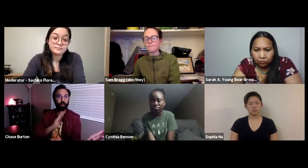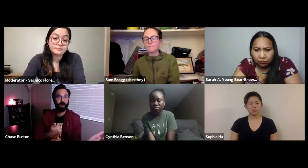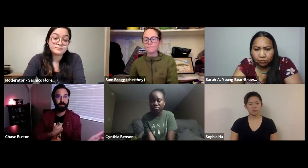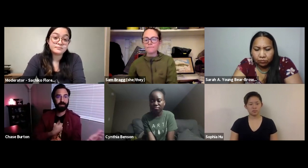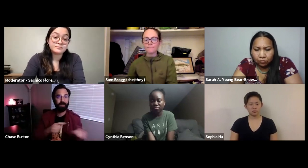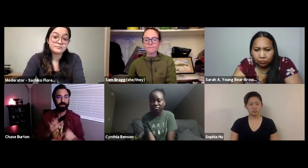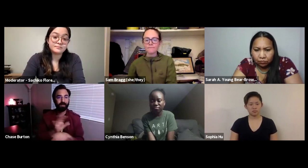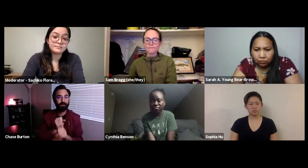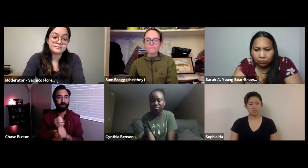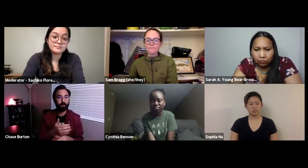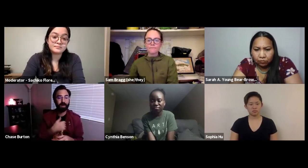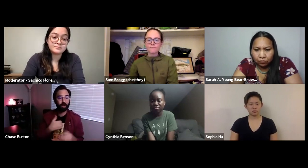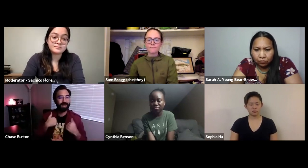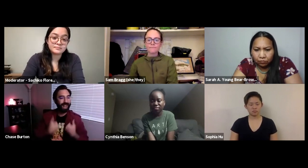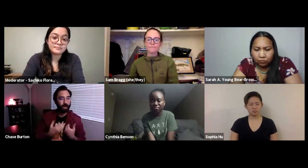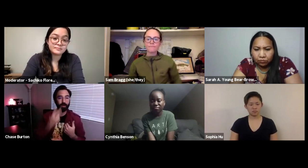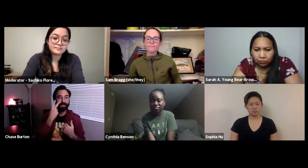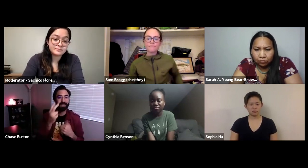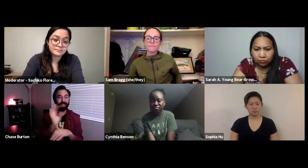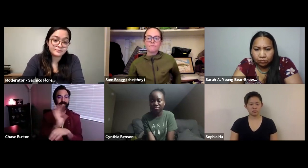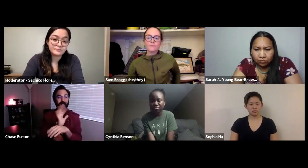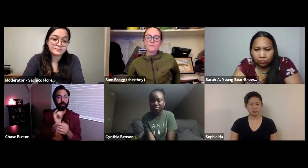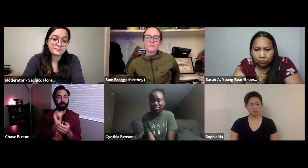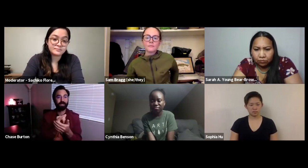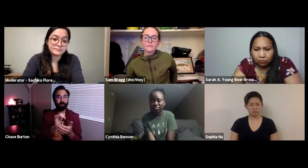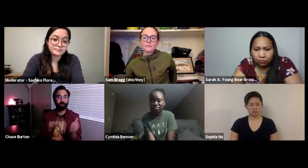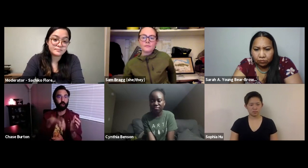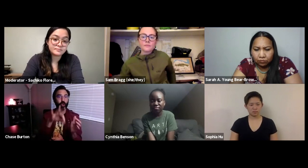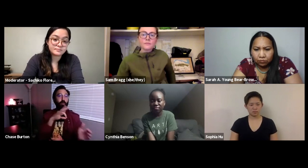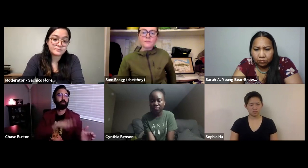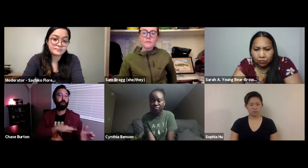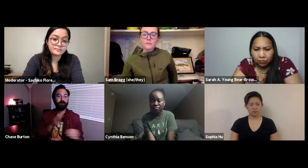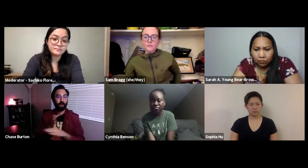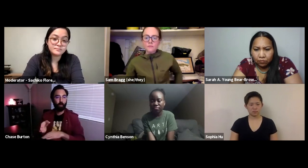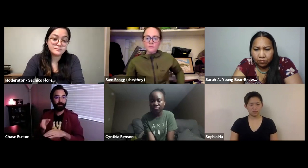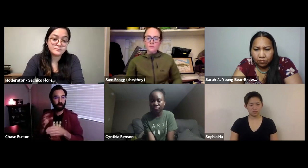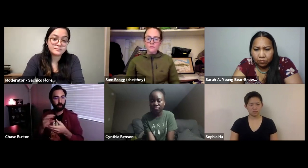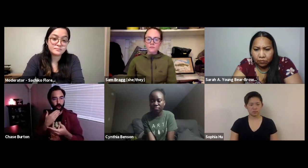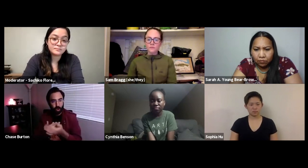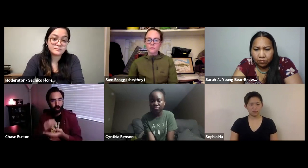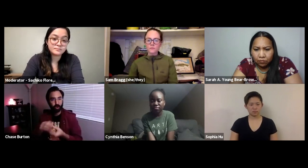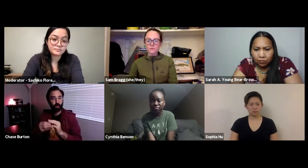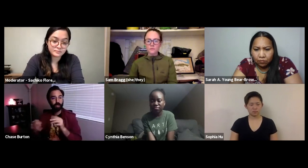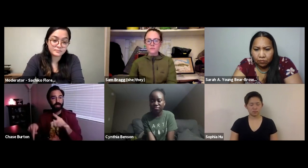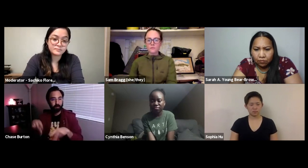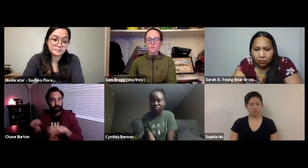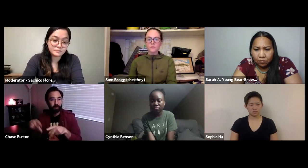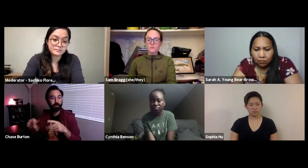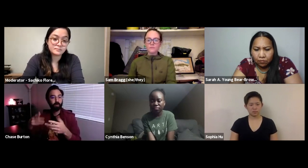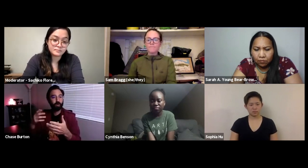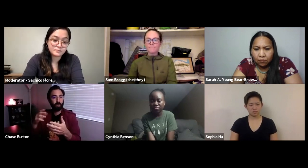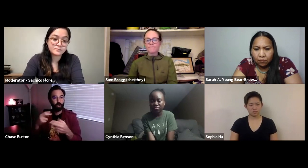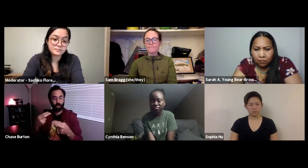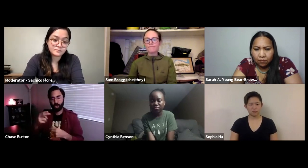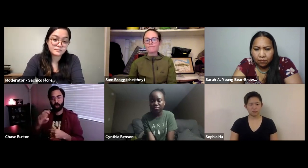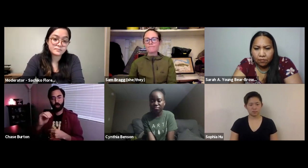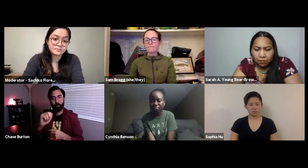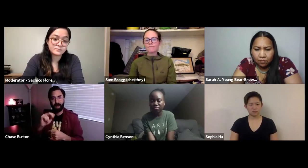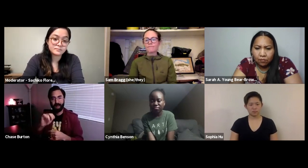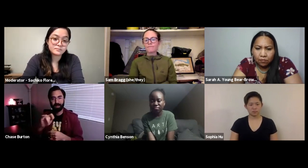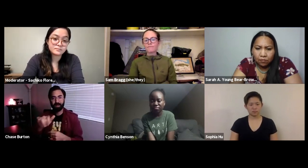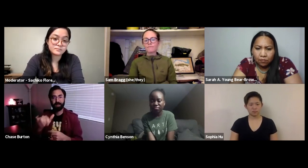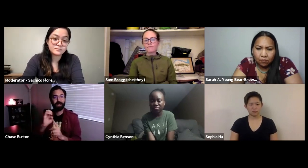profits over stories. I'm really tired of seeing people choosing